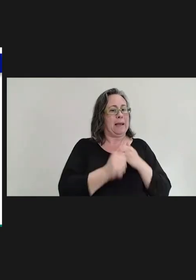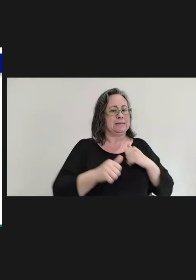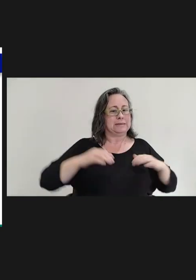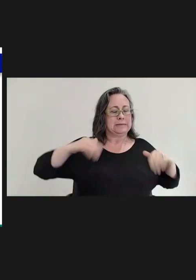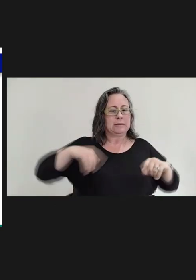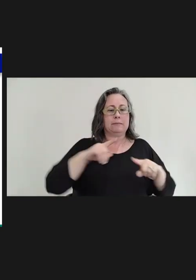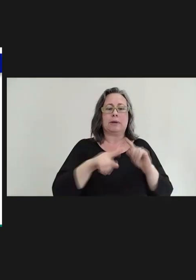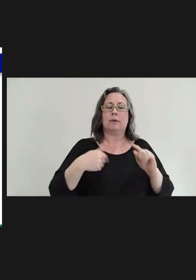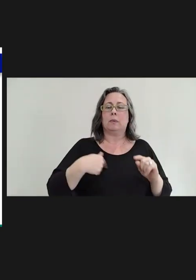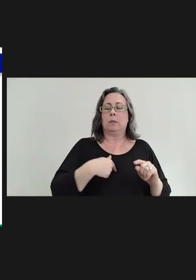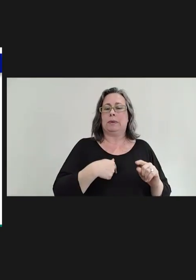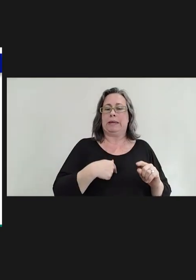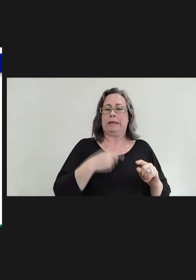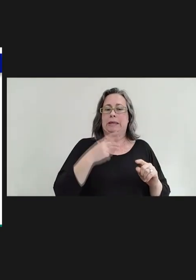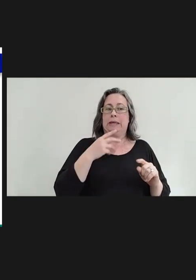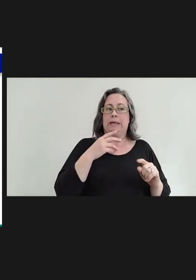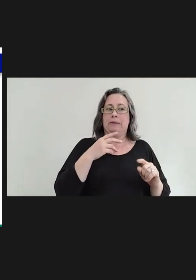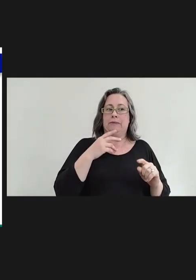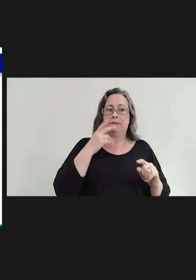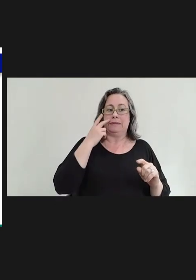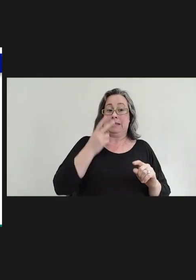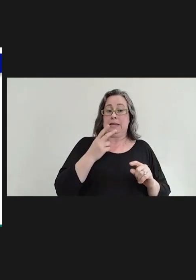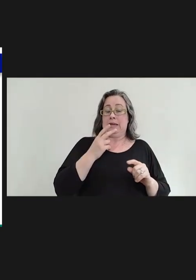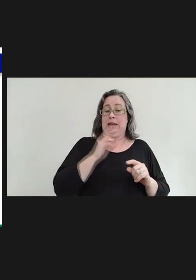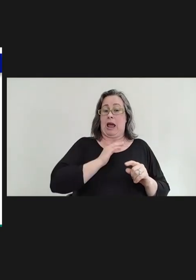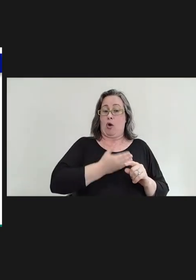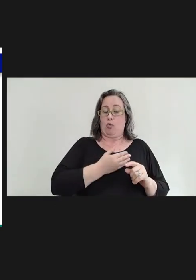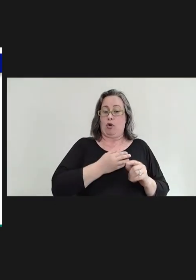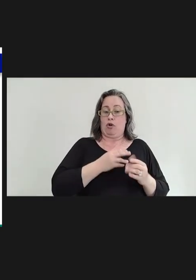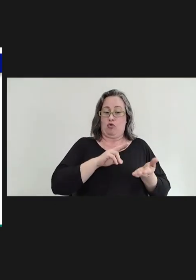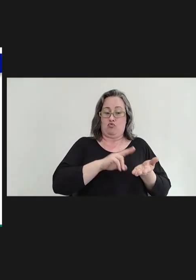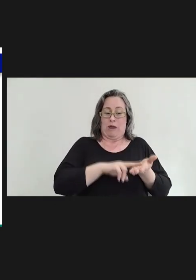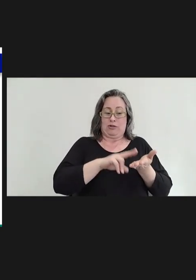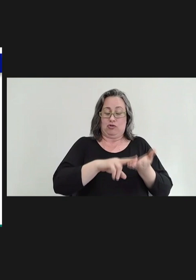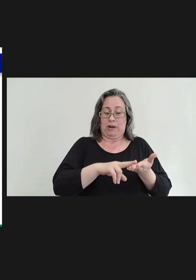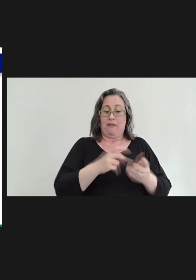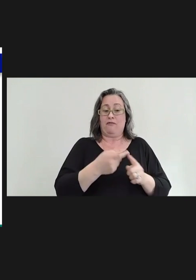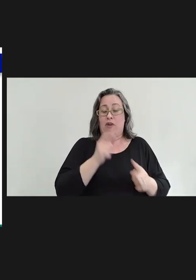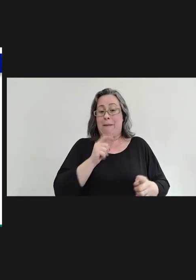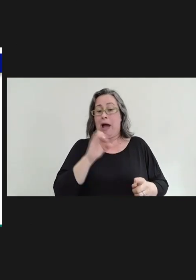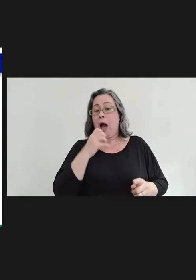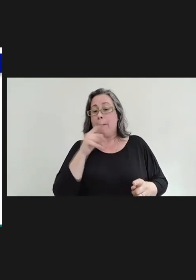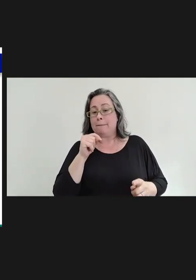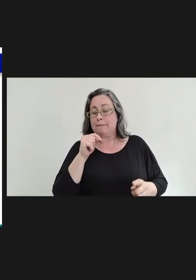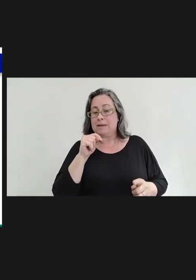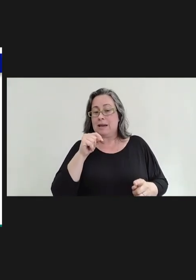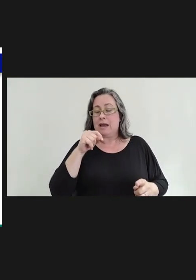turn our immunization registry back from an opt-out to an opt-in registry that had